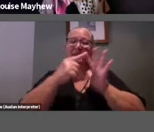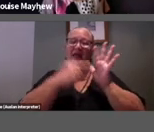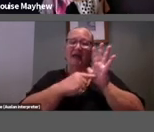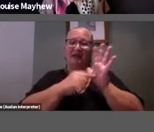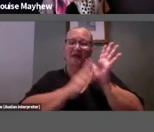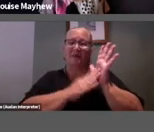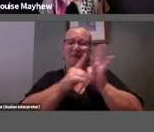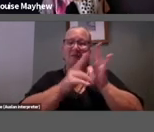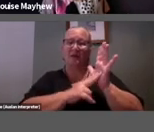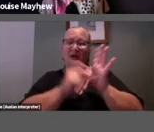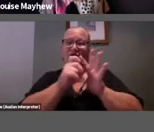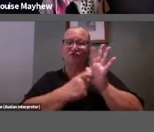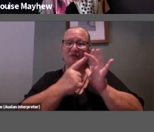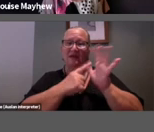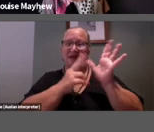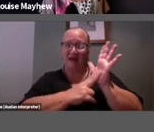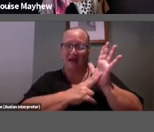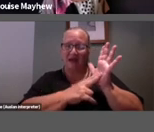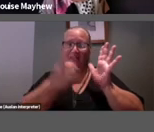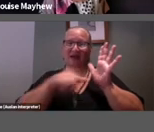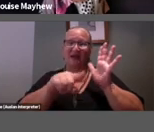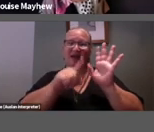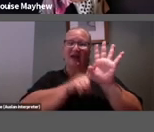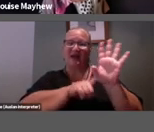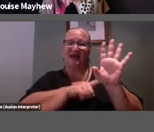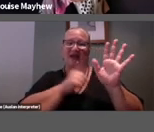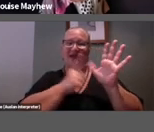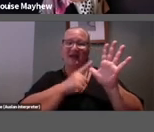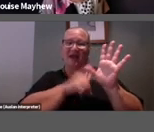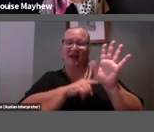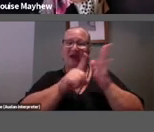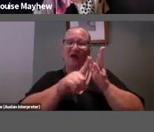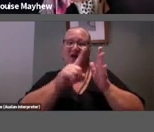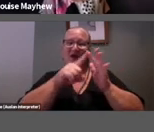Yayoi Kusama the Japanese artist famous for her dots, Sol